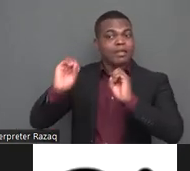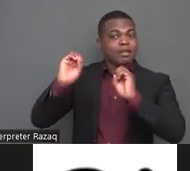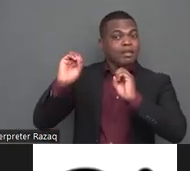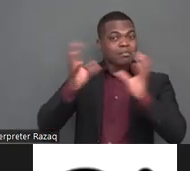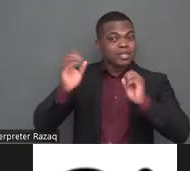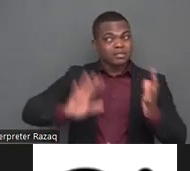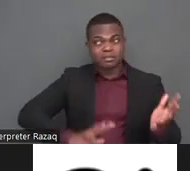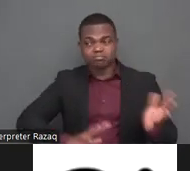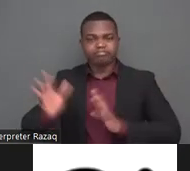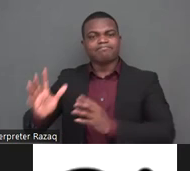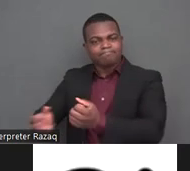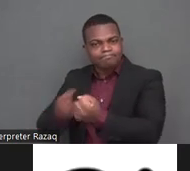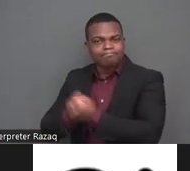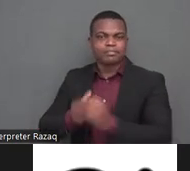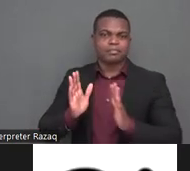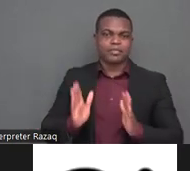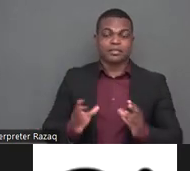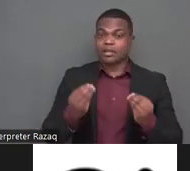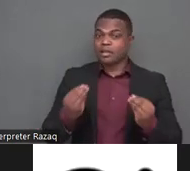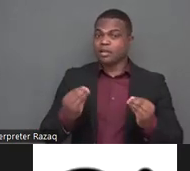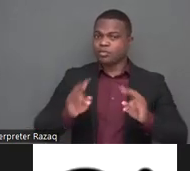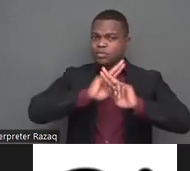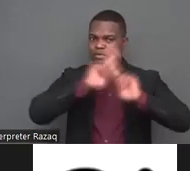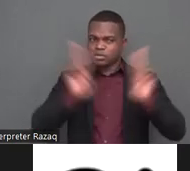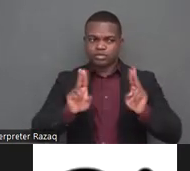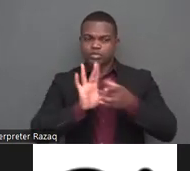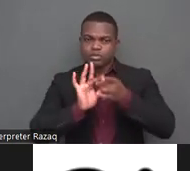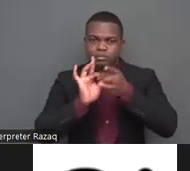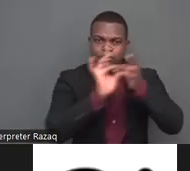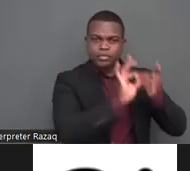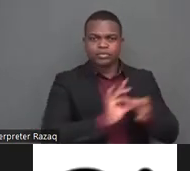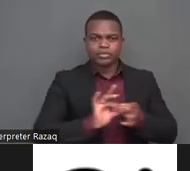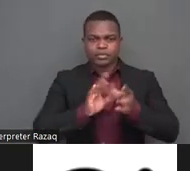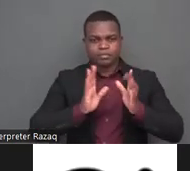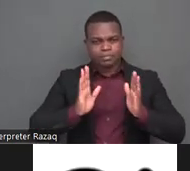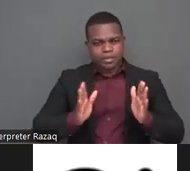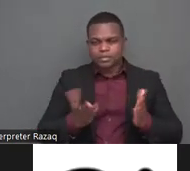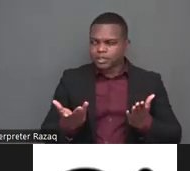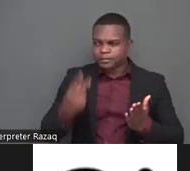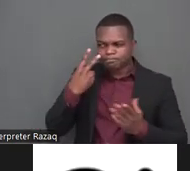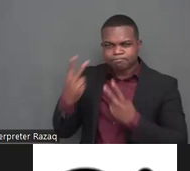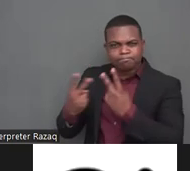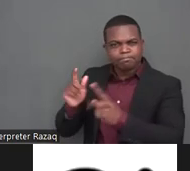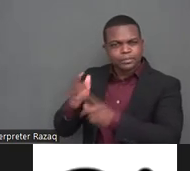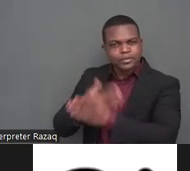those in need states parties organizations of persons with disabilities humanitarian agencies